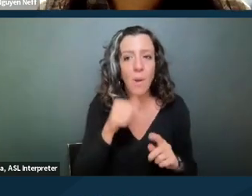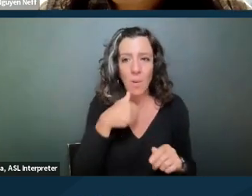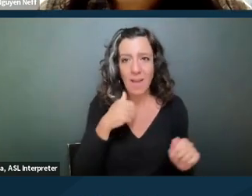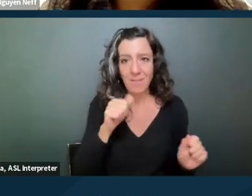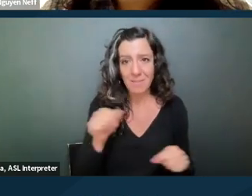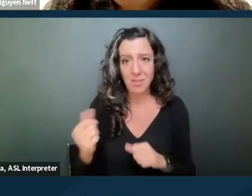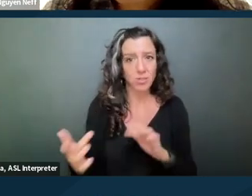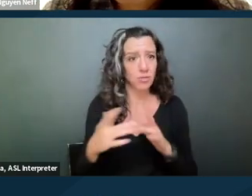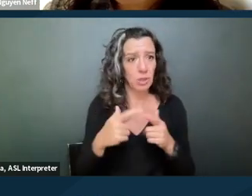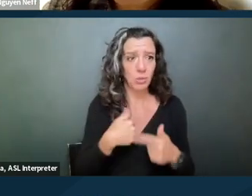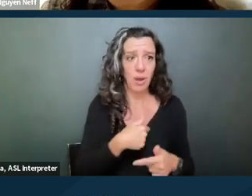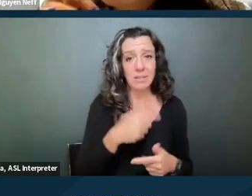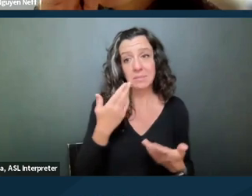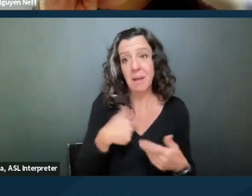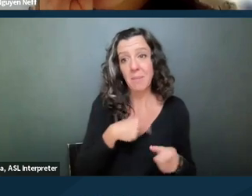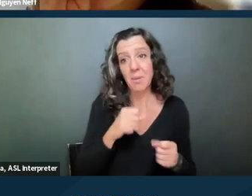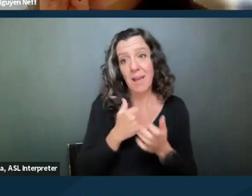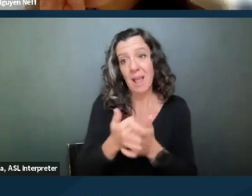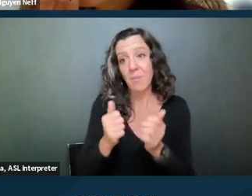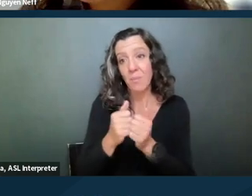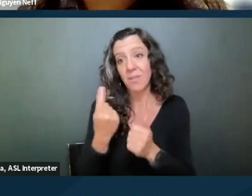reach out to us, we can see if we can try to help you with something like that.